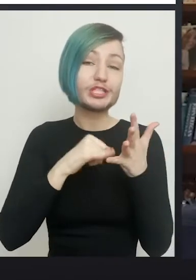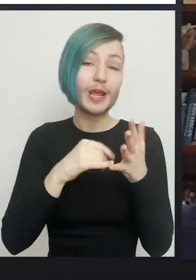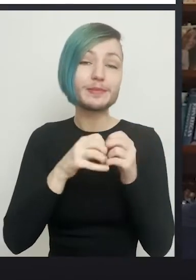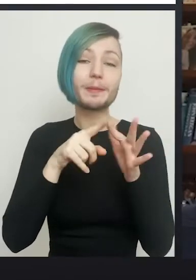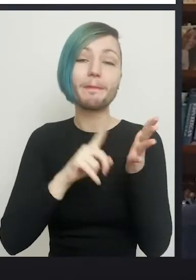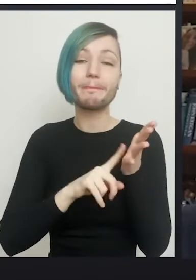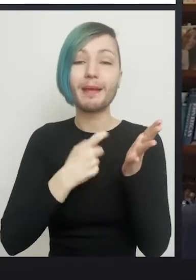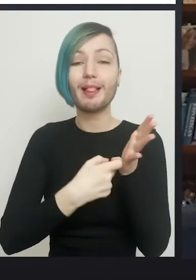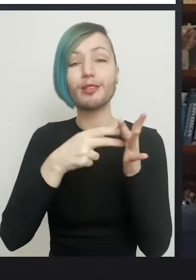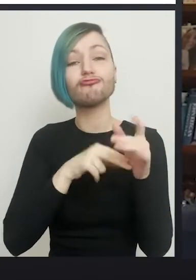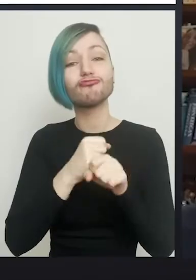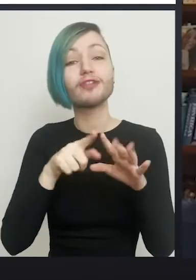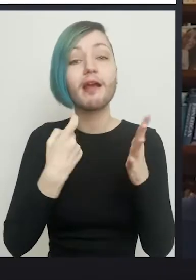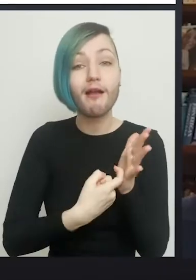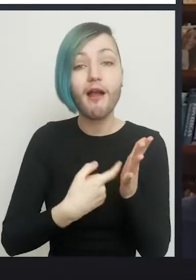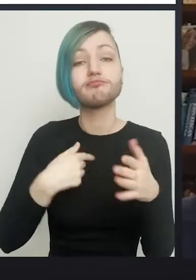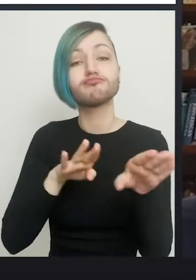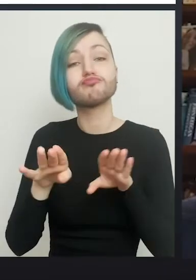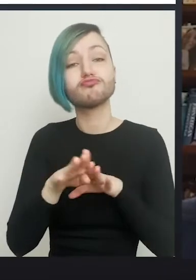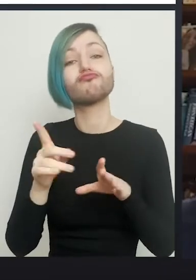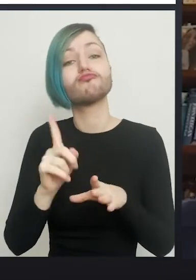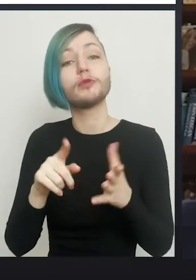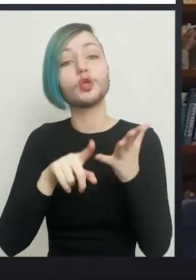I'm trained as a Urologist, I've been doing